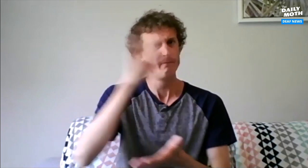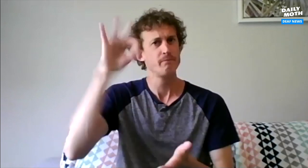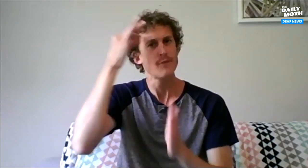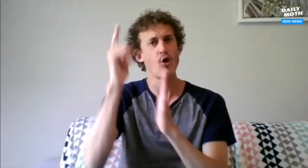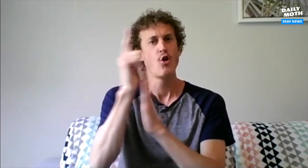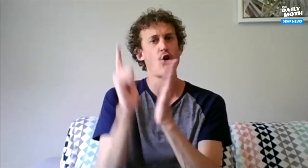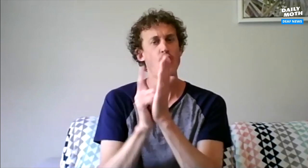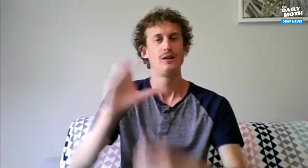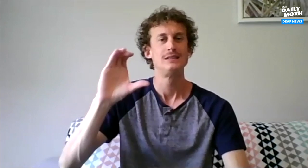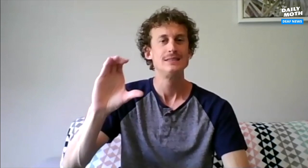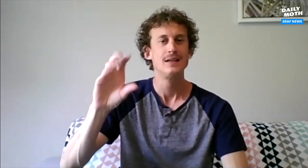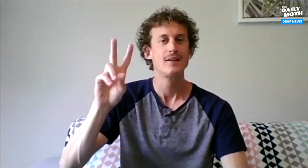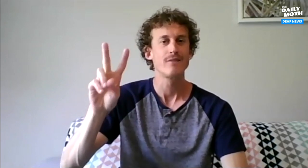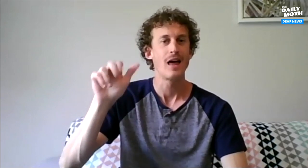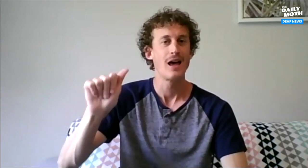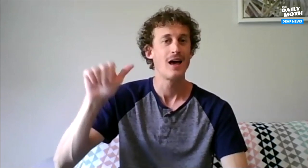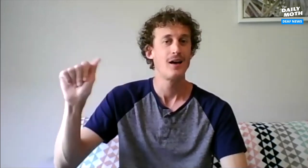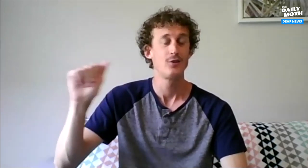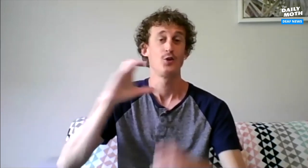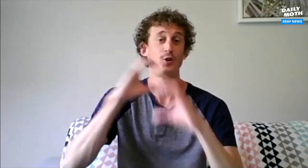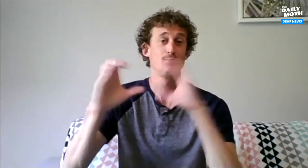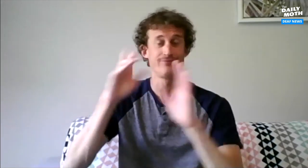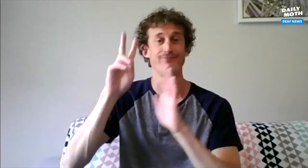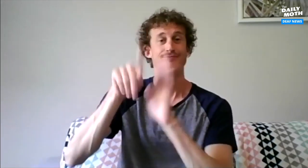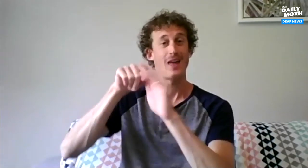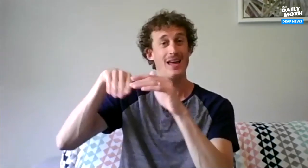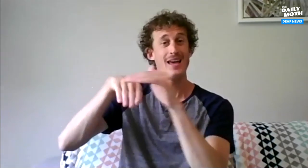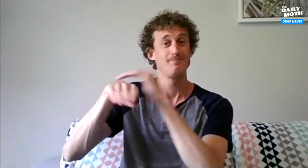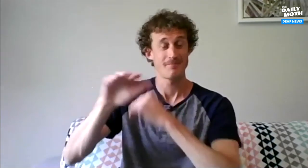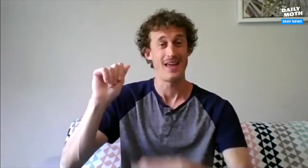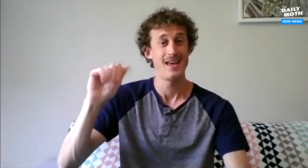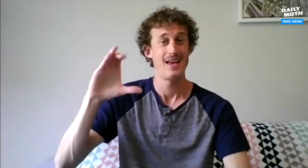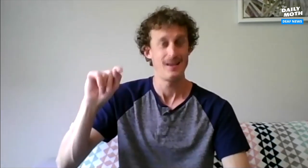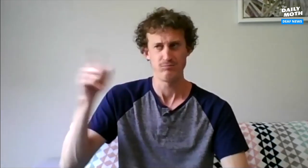They're mandated by the federal law called the CVAA or the Communication Video Accessibility Act,